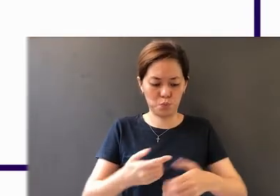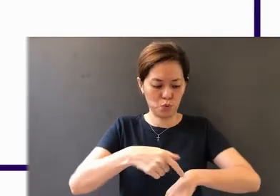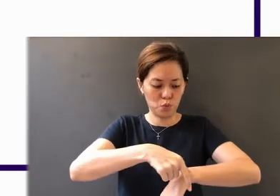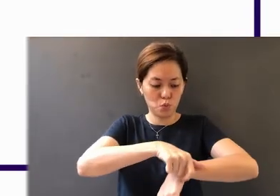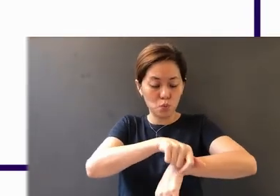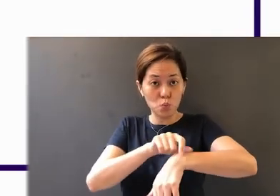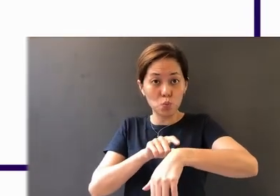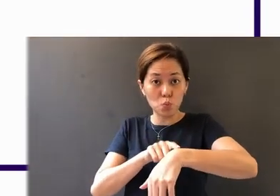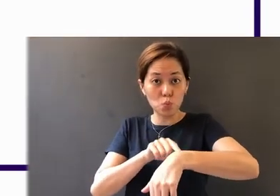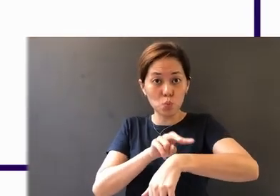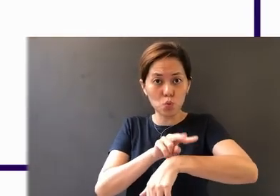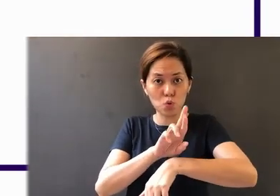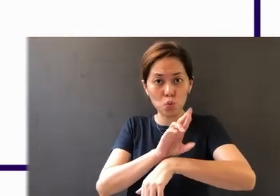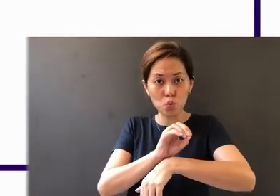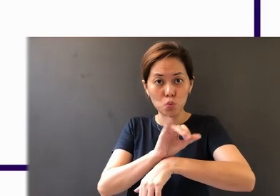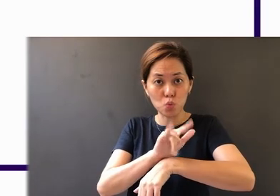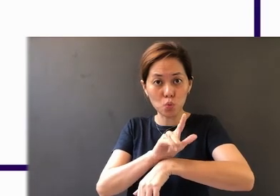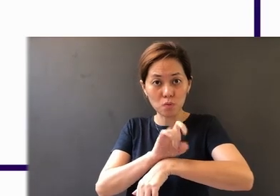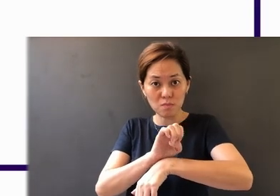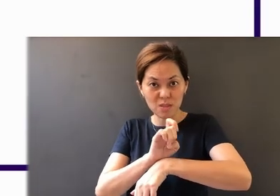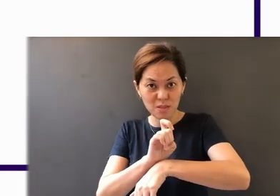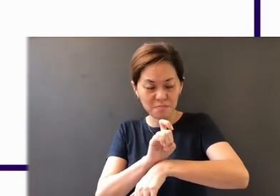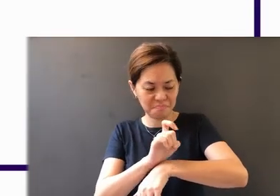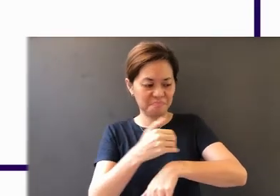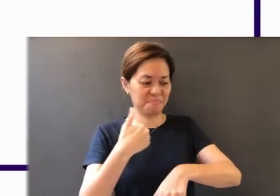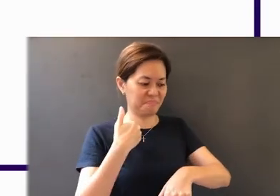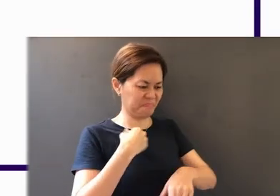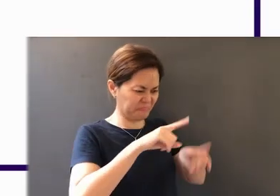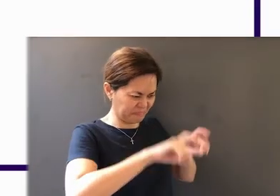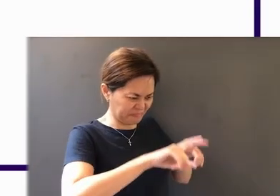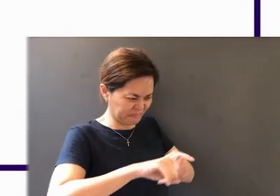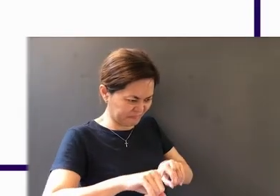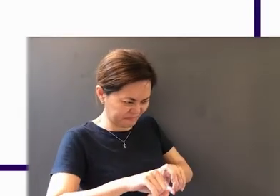watch, they have a series of tests and signs to